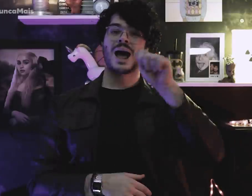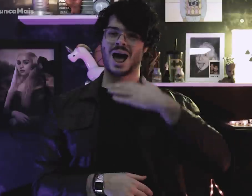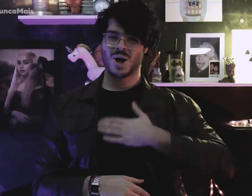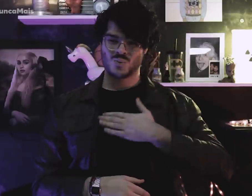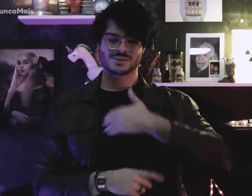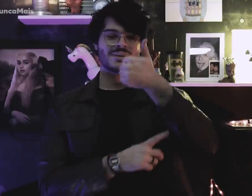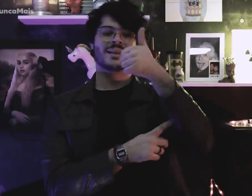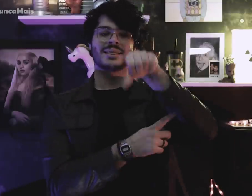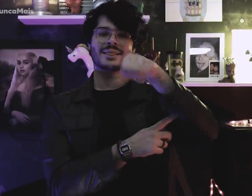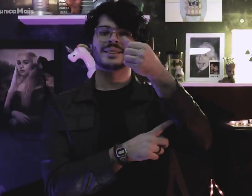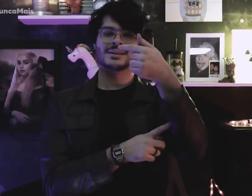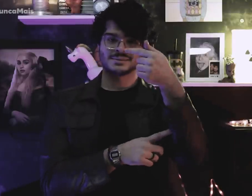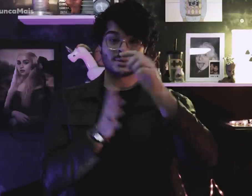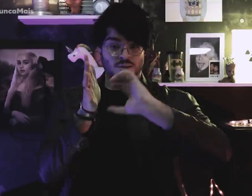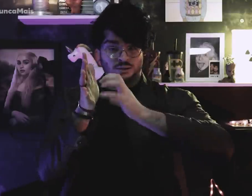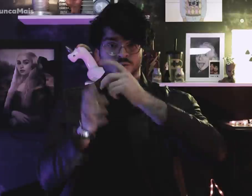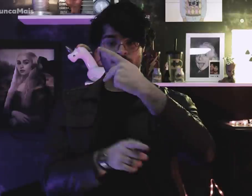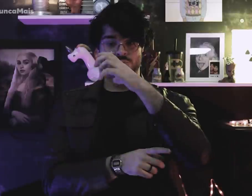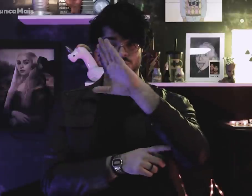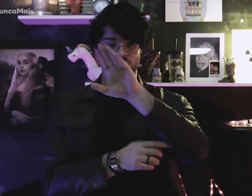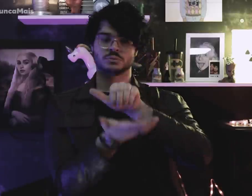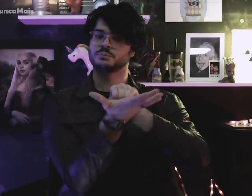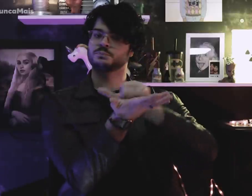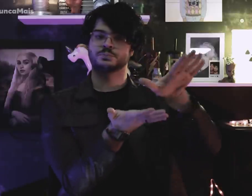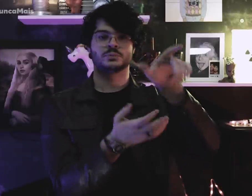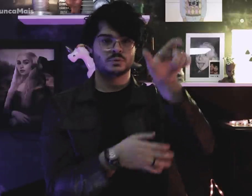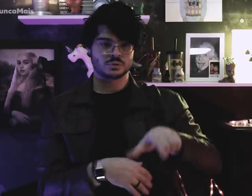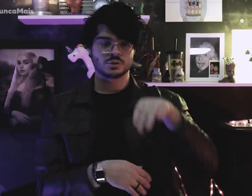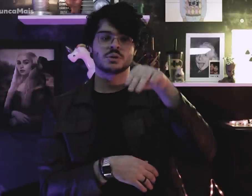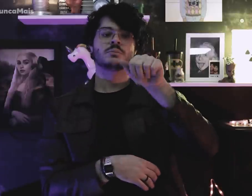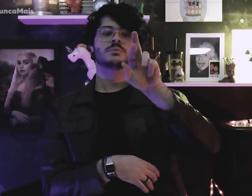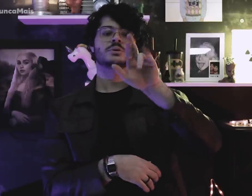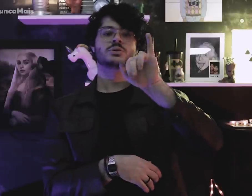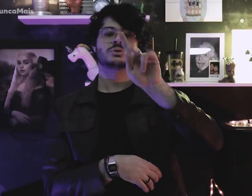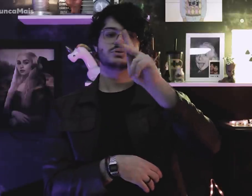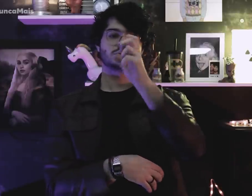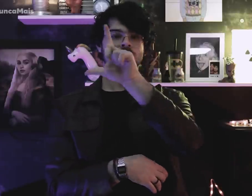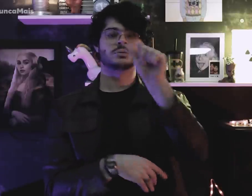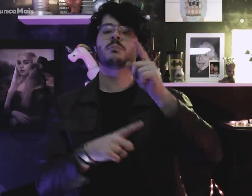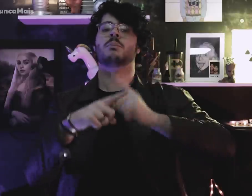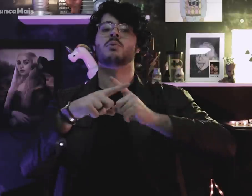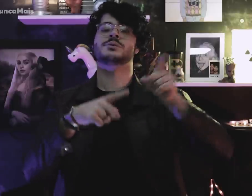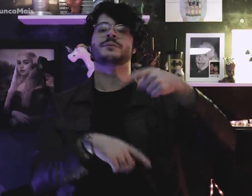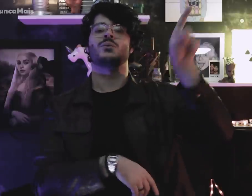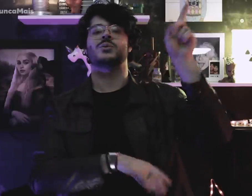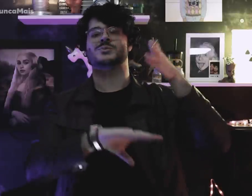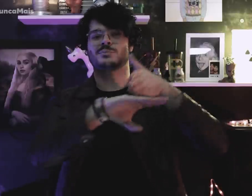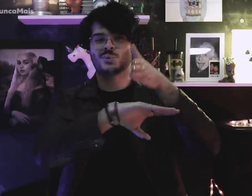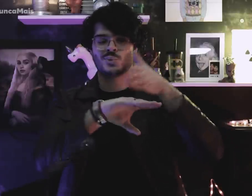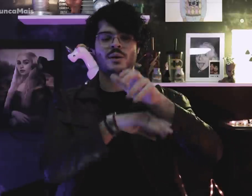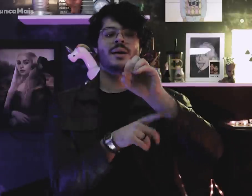In August 1967, he was kicked out of the PCB for participating in the